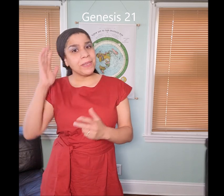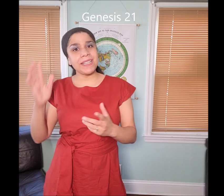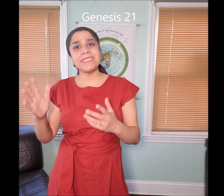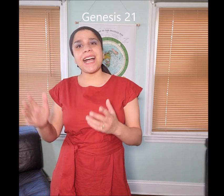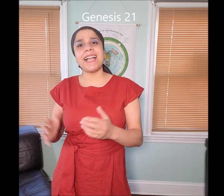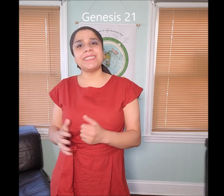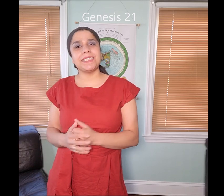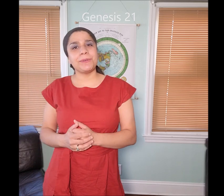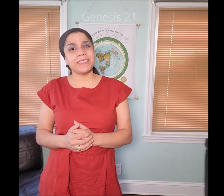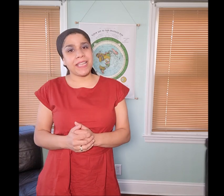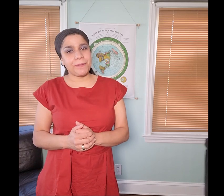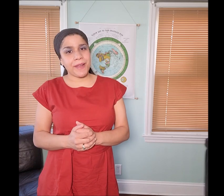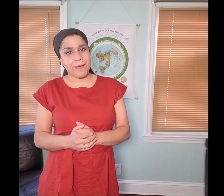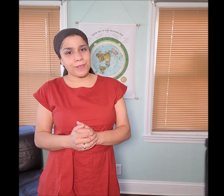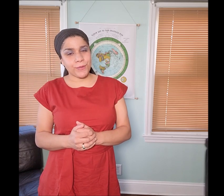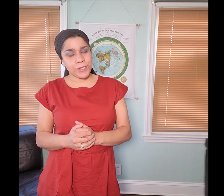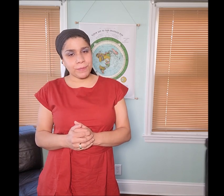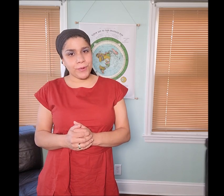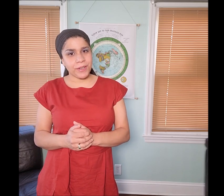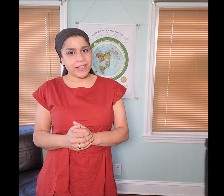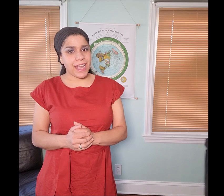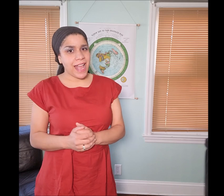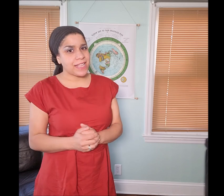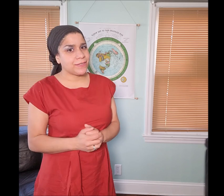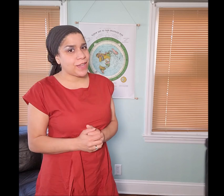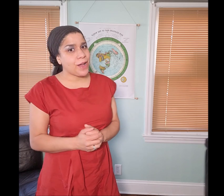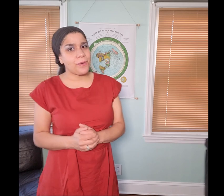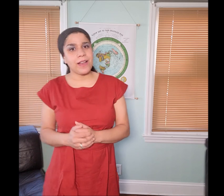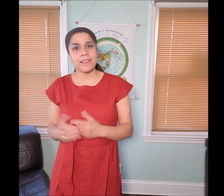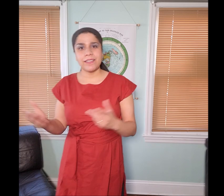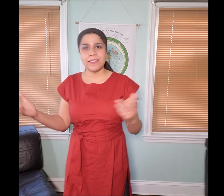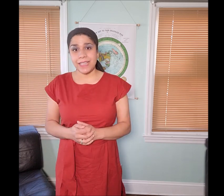because Isaac was Abraham’s firstborn in the eyes of Yahuah.